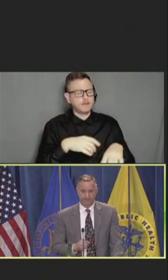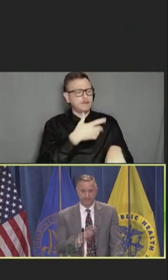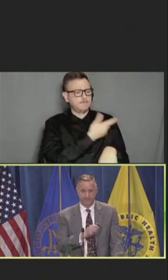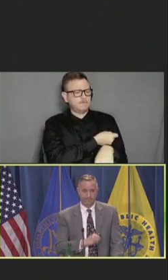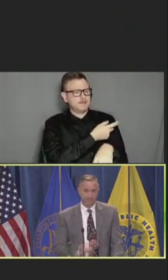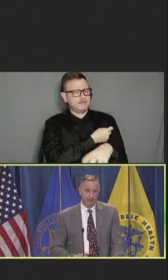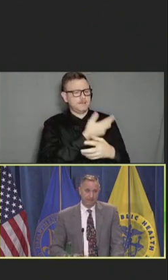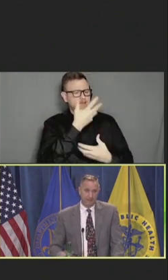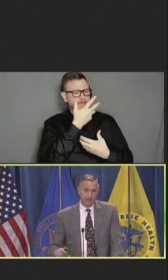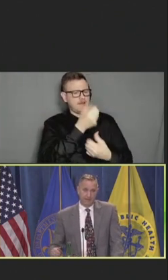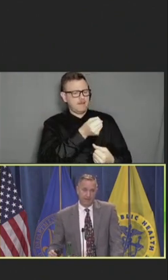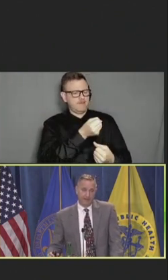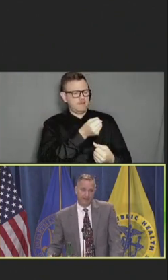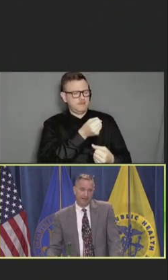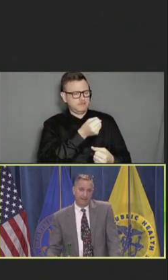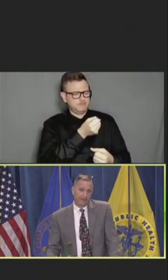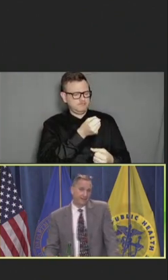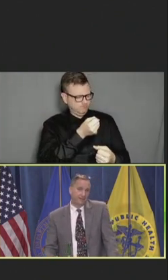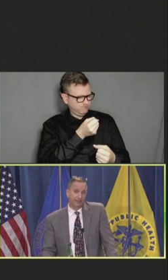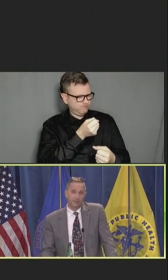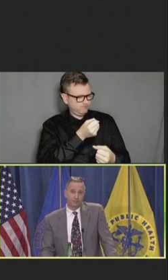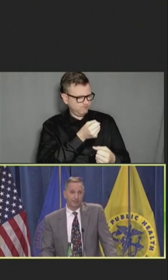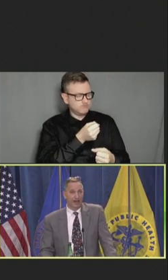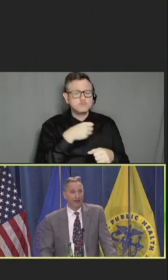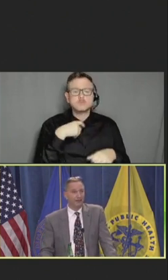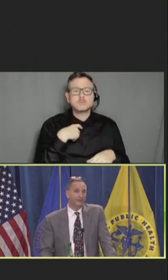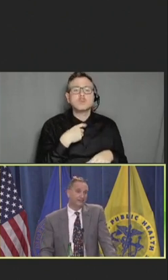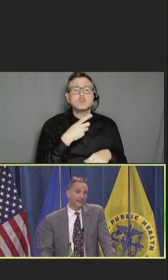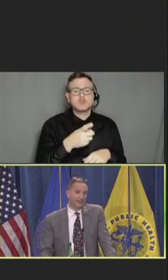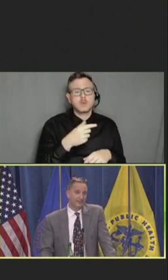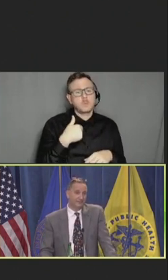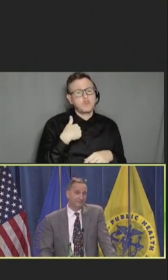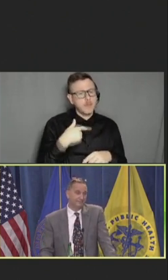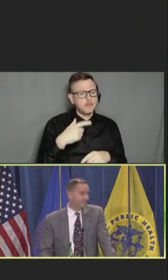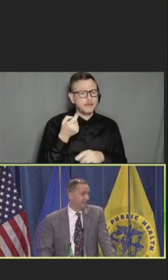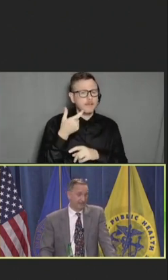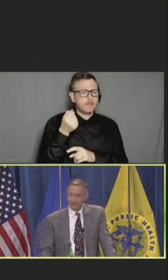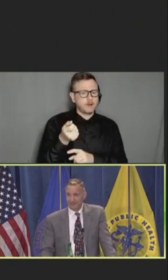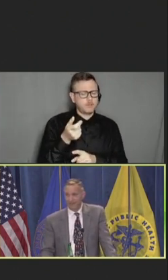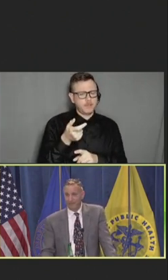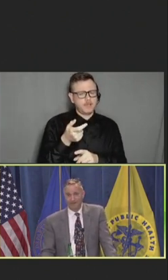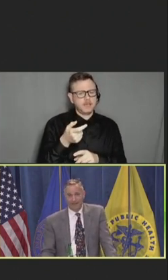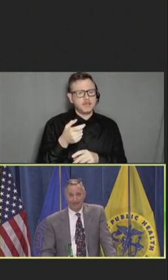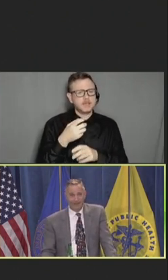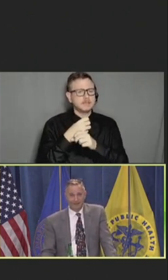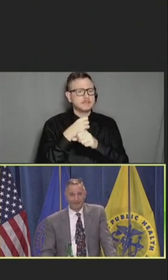Now, I'd like to be a little bit provocative in saying that safe and effective vaccines